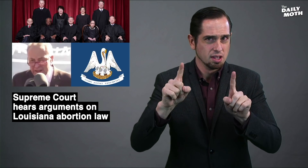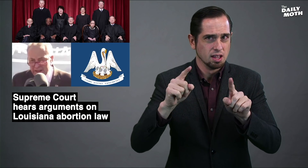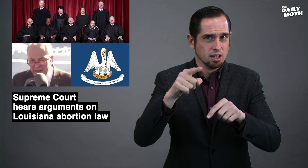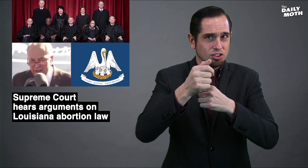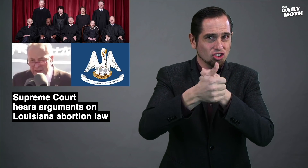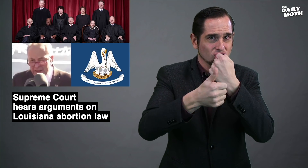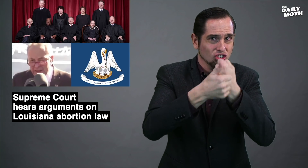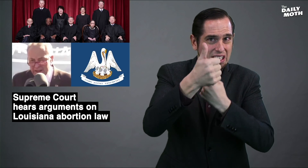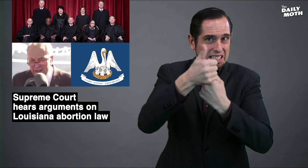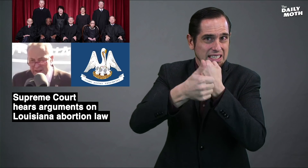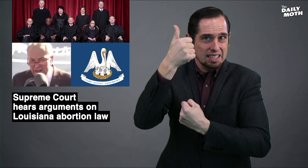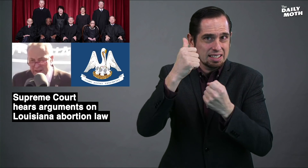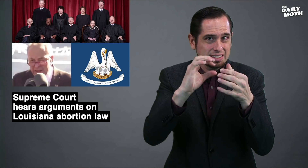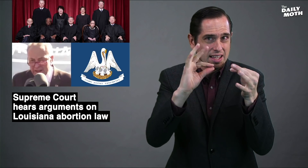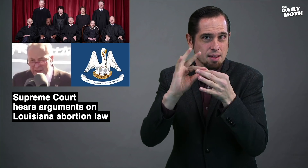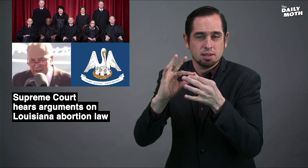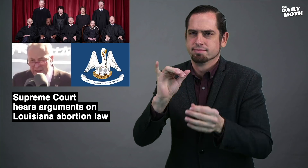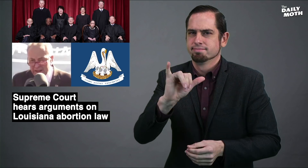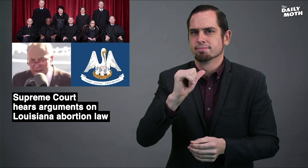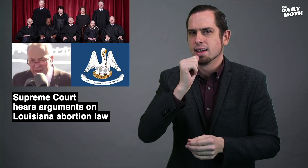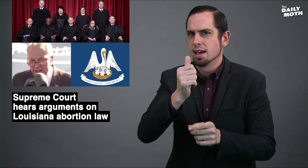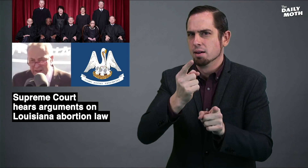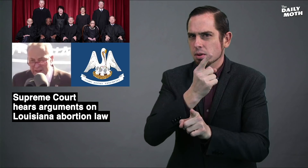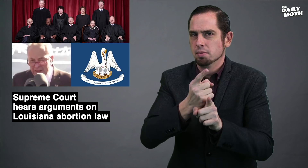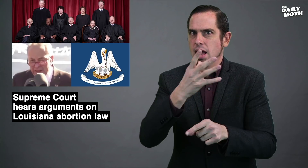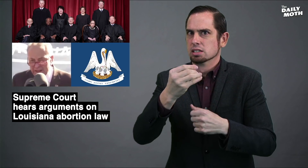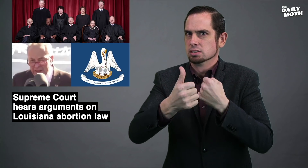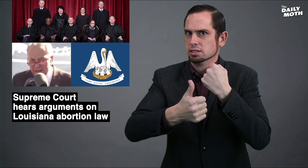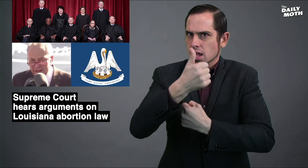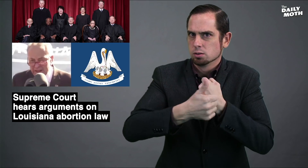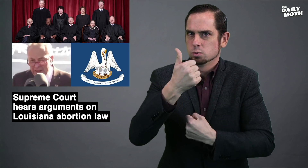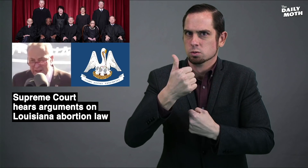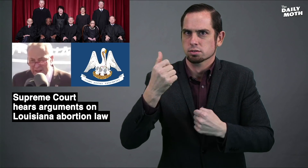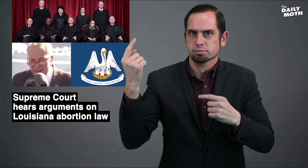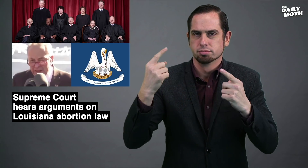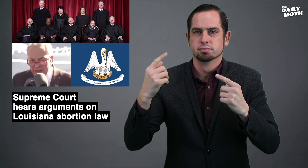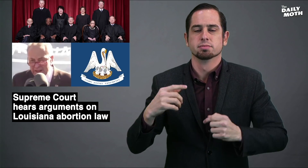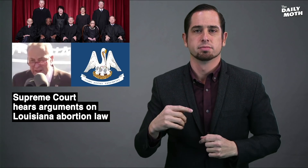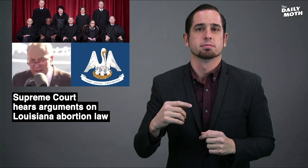but that threatening statements are inappropriate and dangerous.